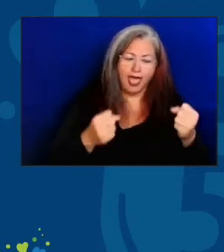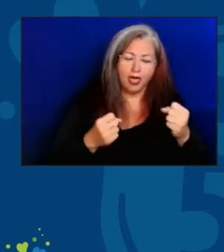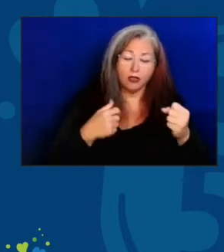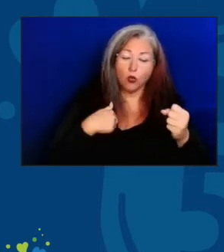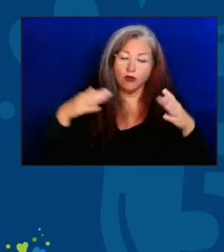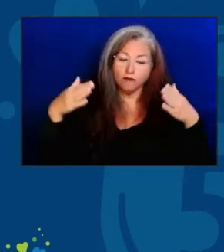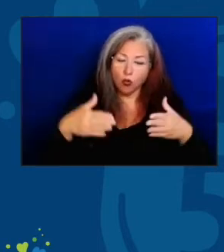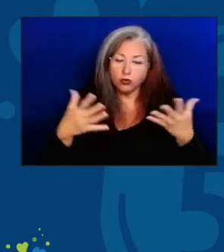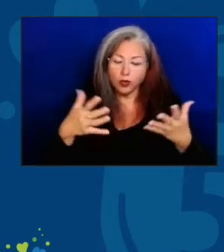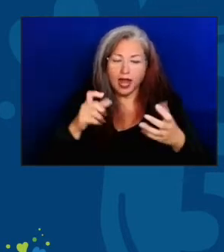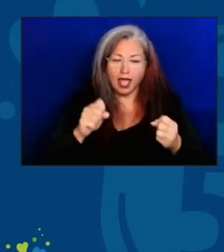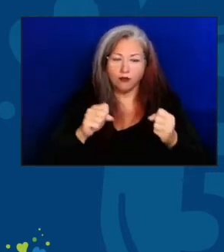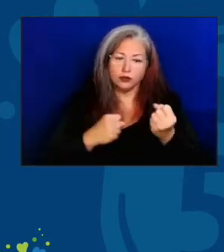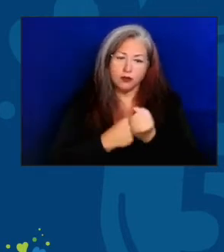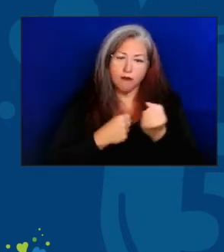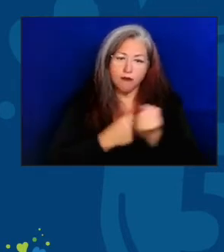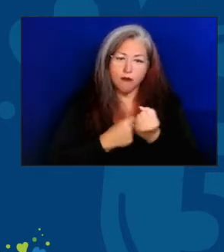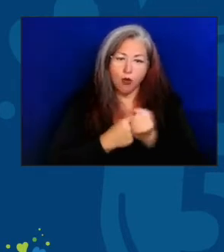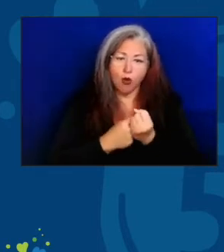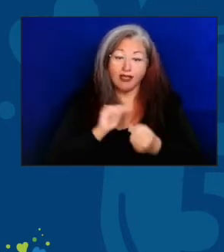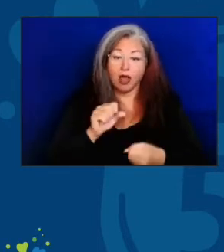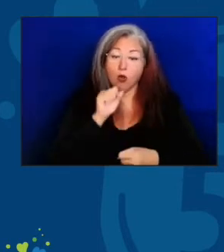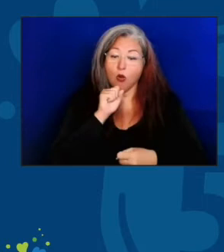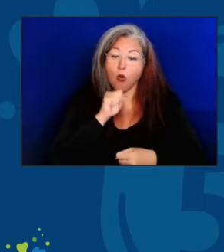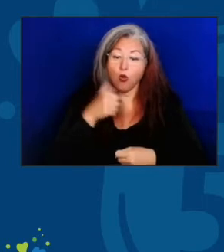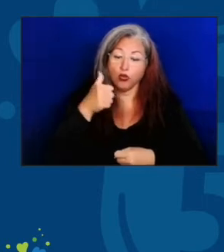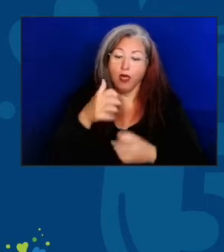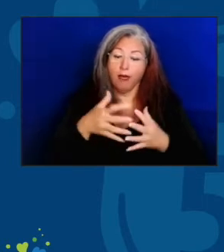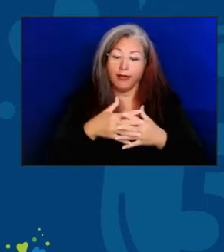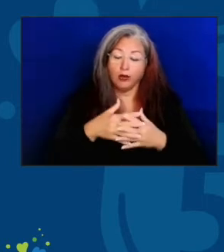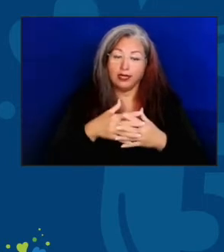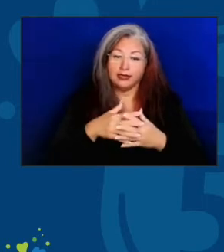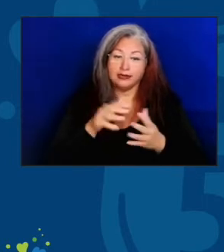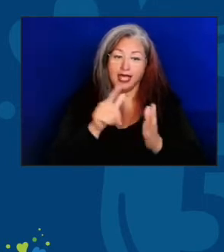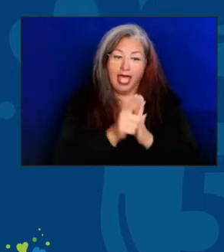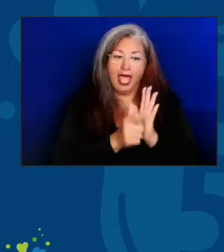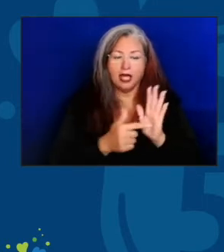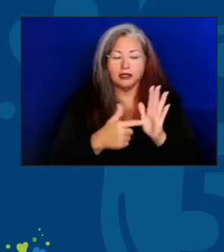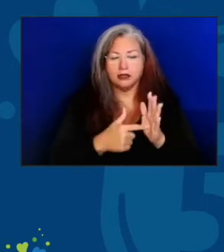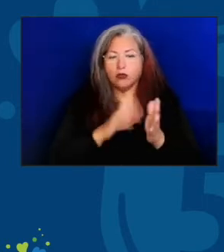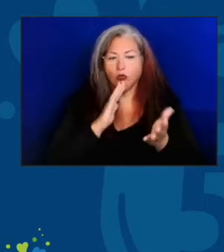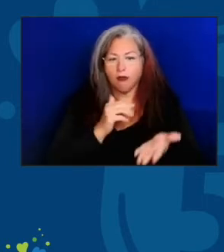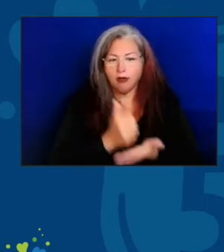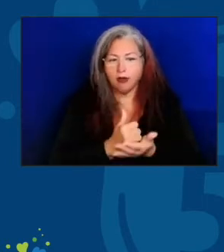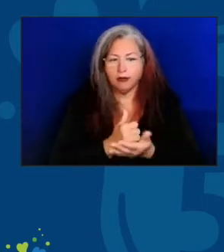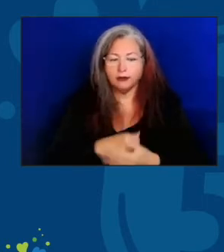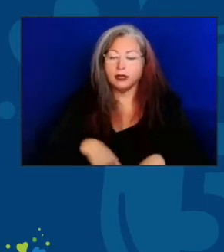as much as we can. And the Older Americans Act really leads that effort. So many older adults don't get access